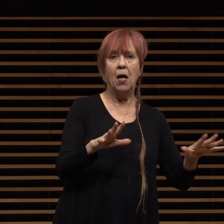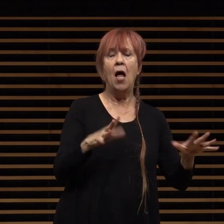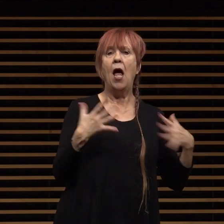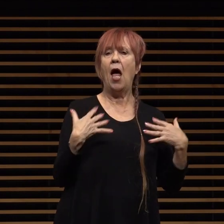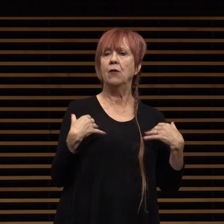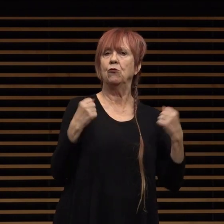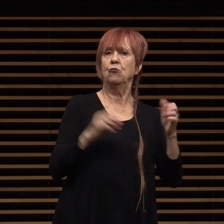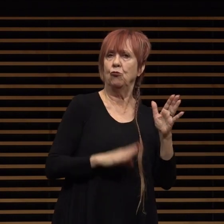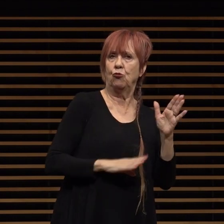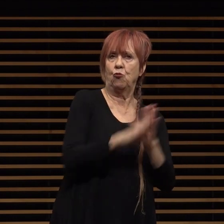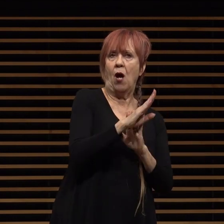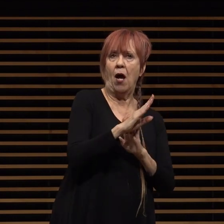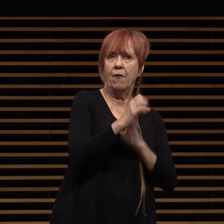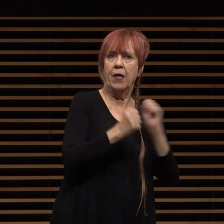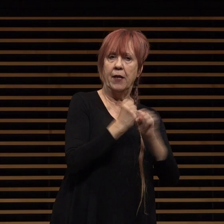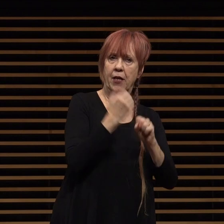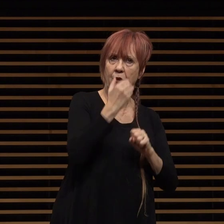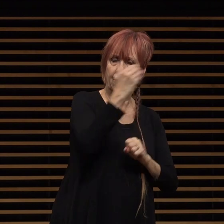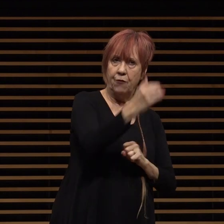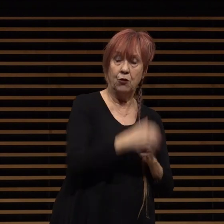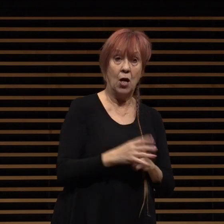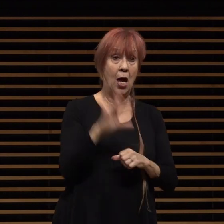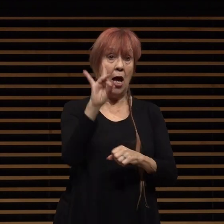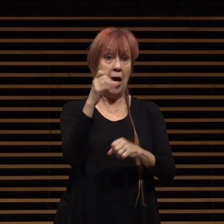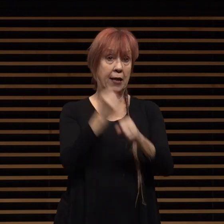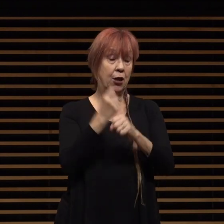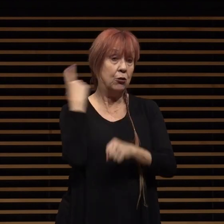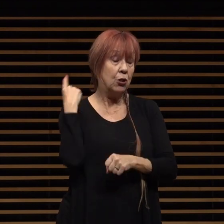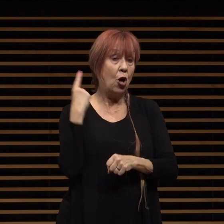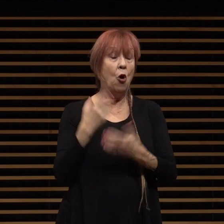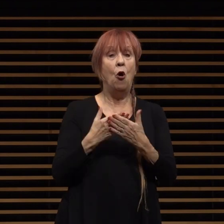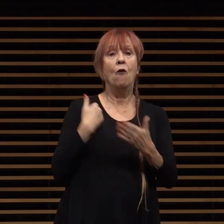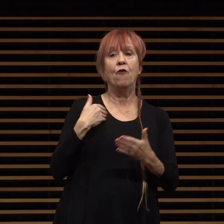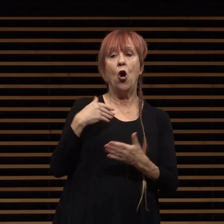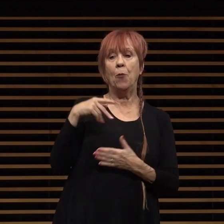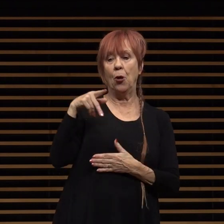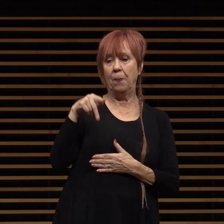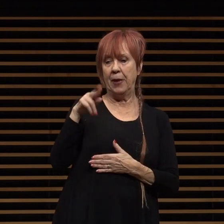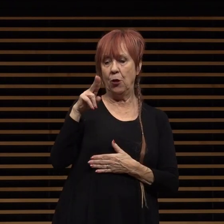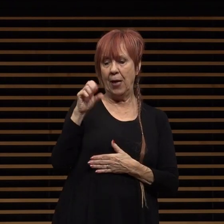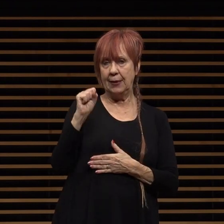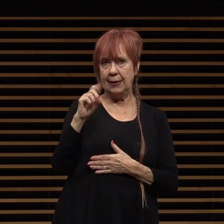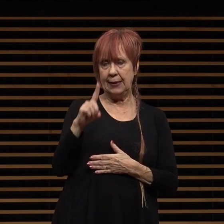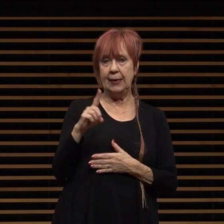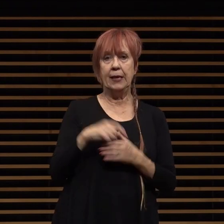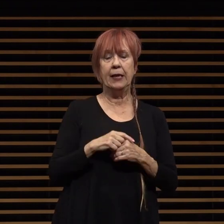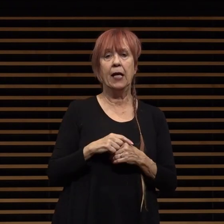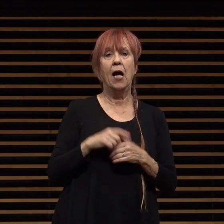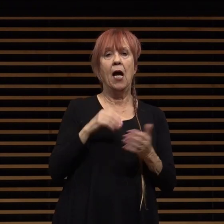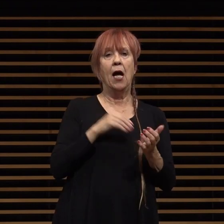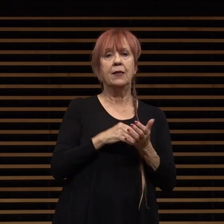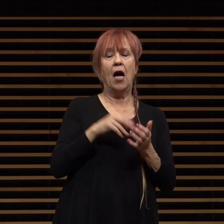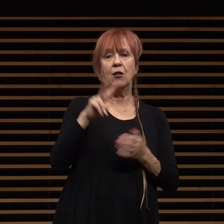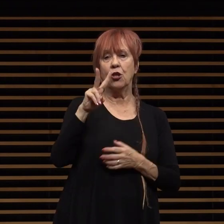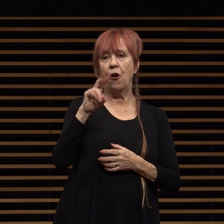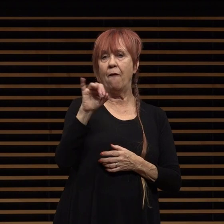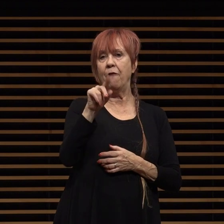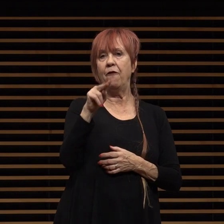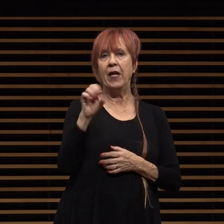in the years beyond it eight years ago former pusd superintendent dr vera